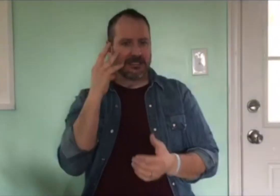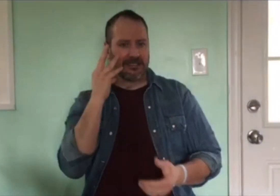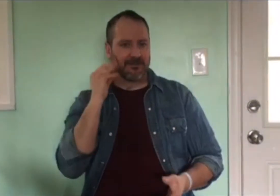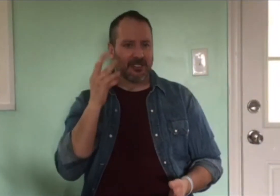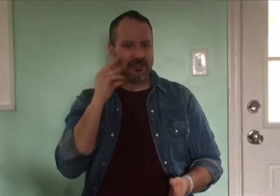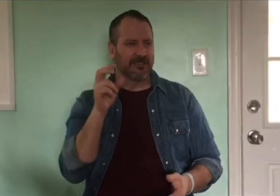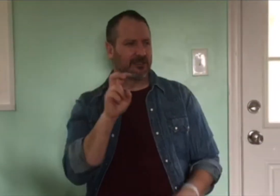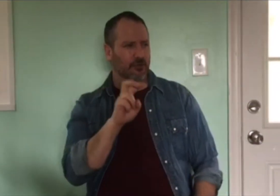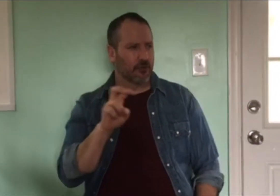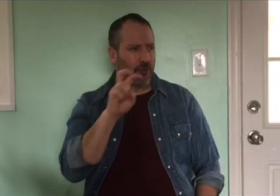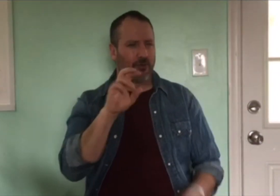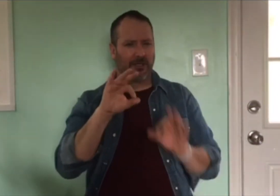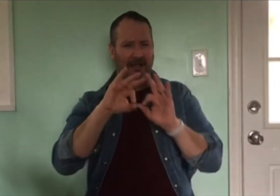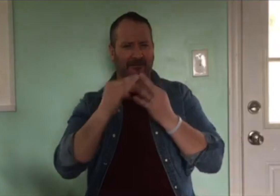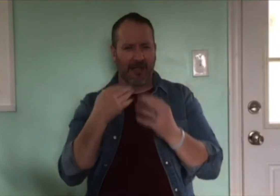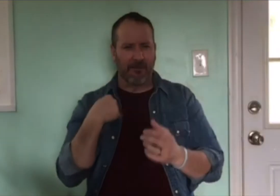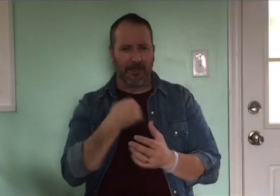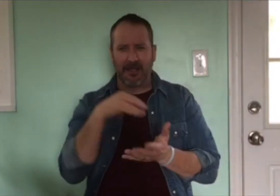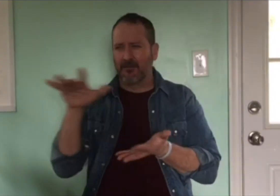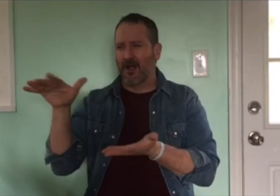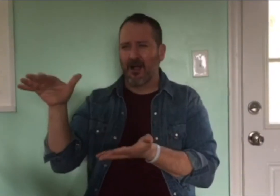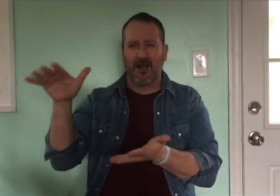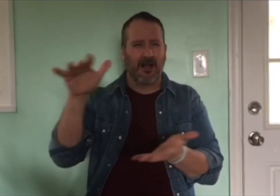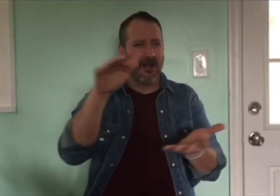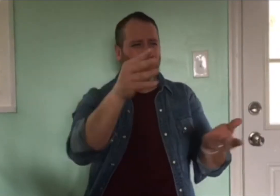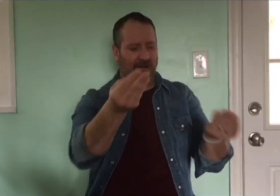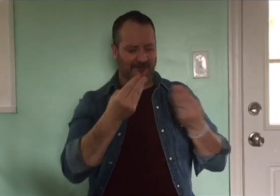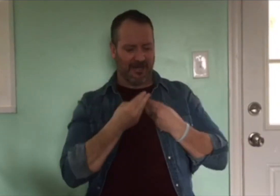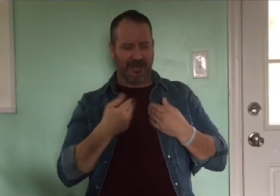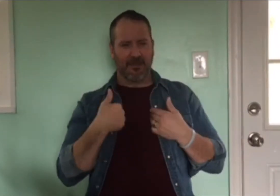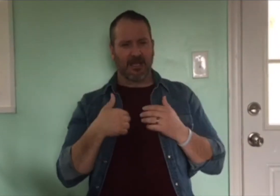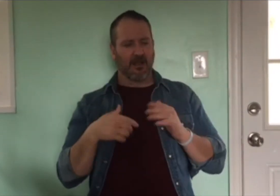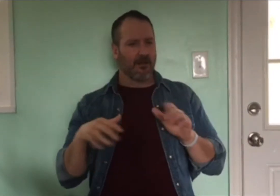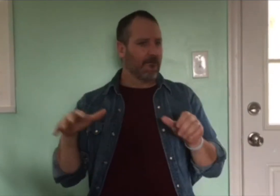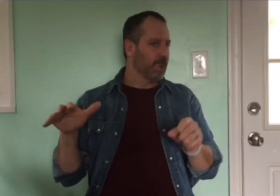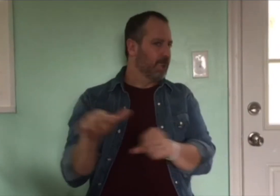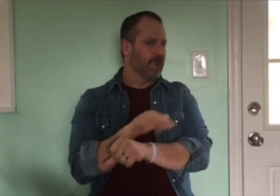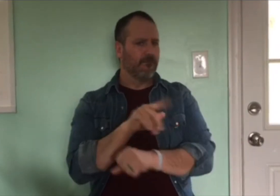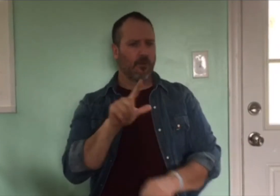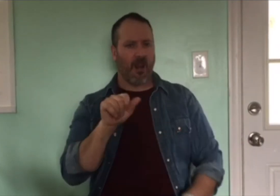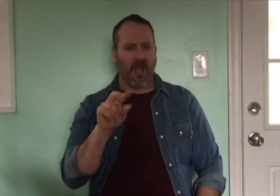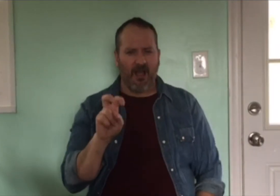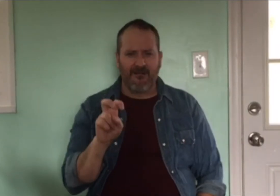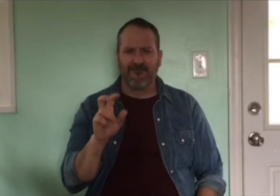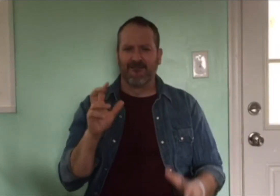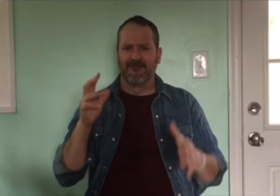Everyone had shown me nothing but love. At this point, I realized that I had found my identity.